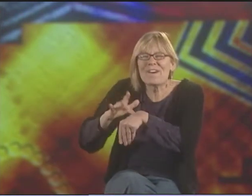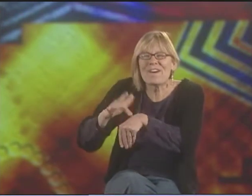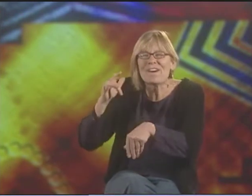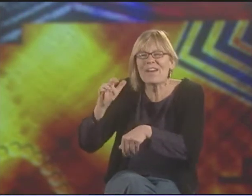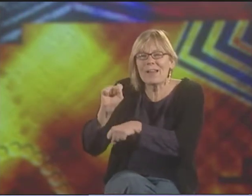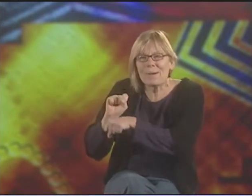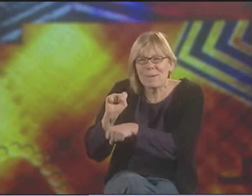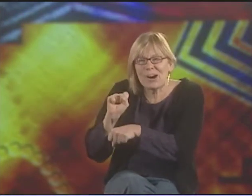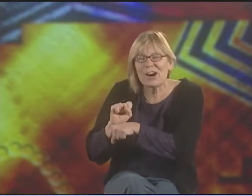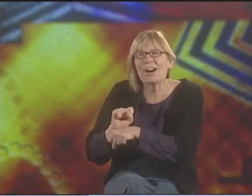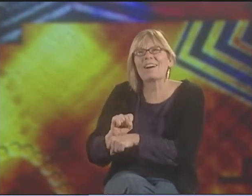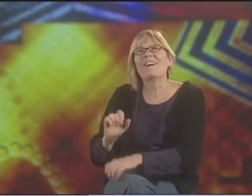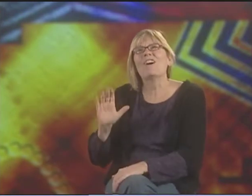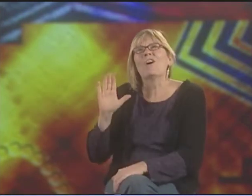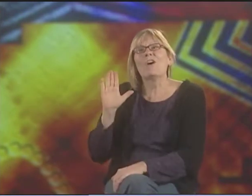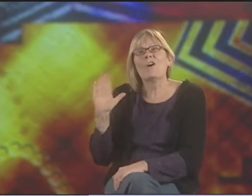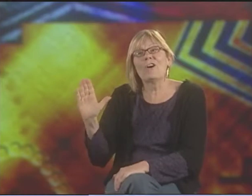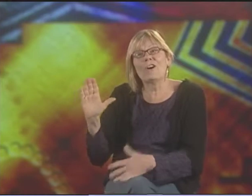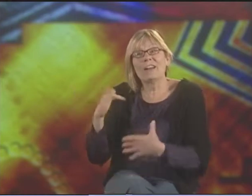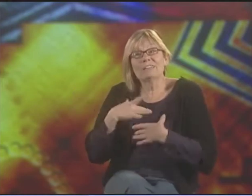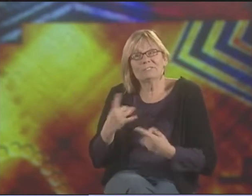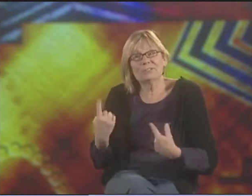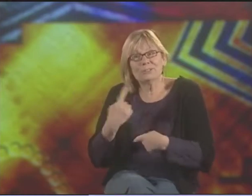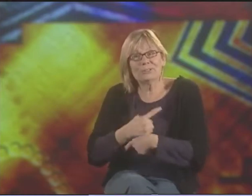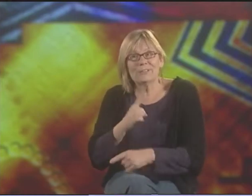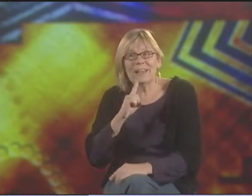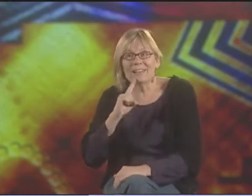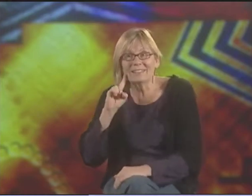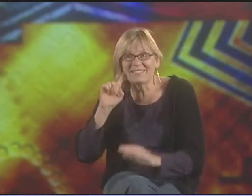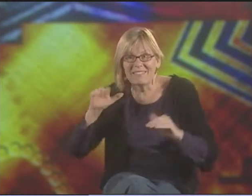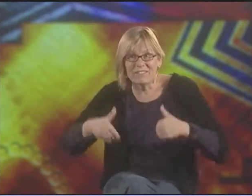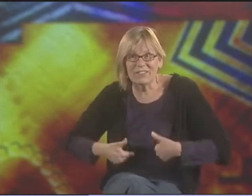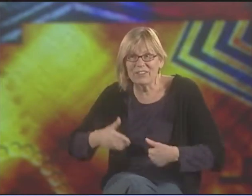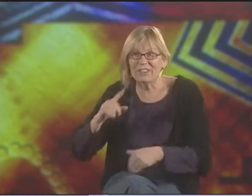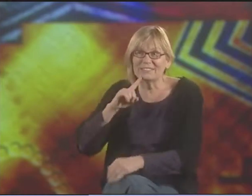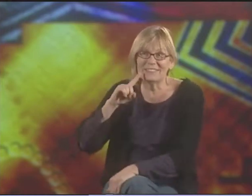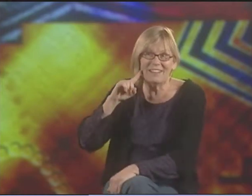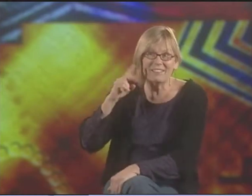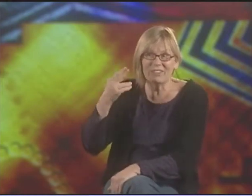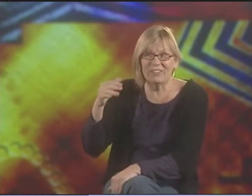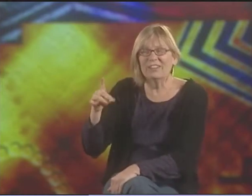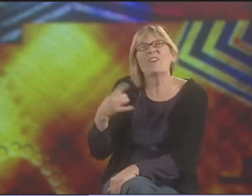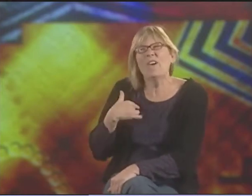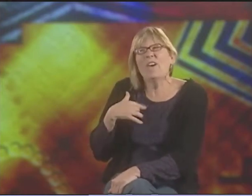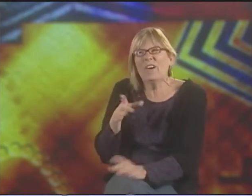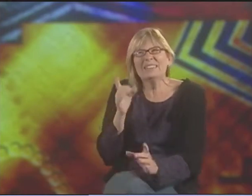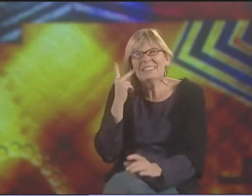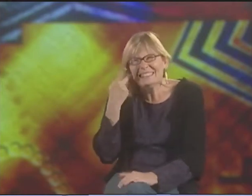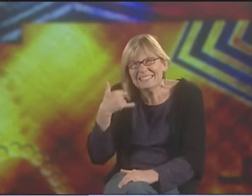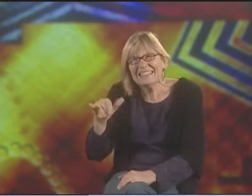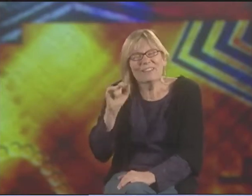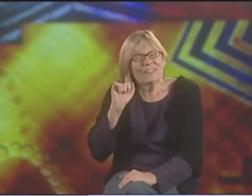IT'S NICE TO SEE HER EARLIER WORK, AND IT'S NICE TO SEE HER NOW IN HER DEAFHOOD JOURNEY